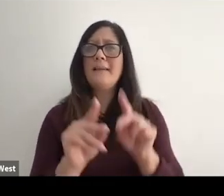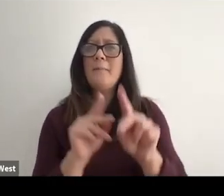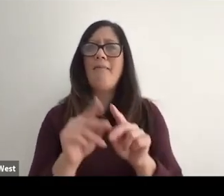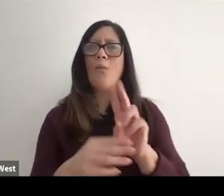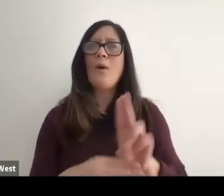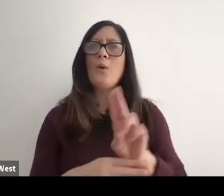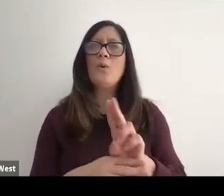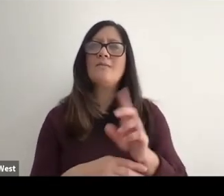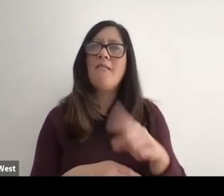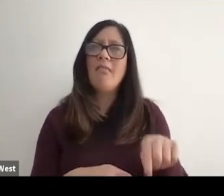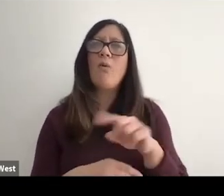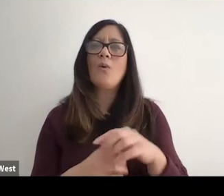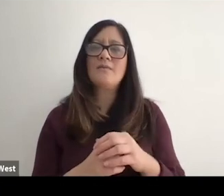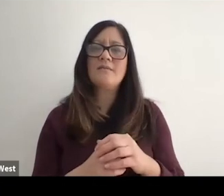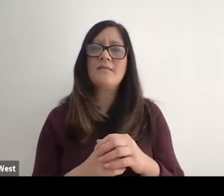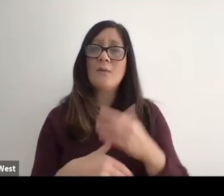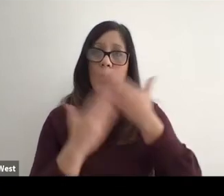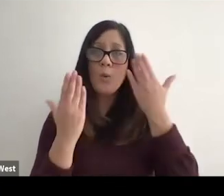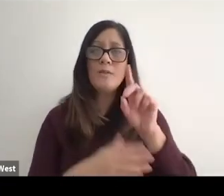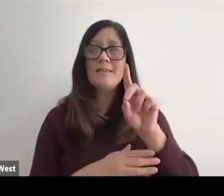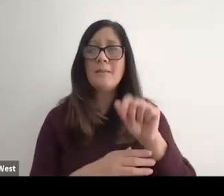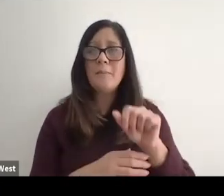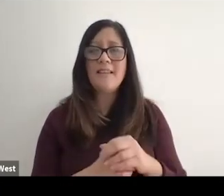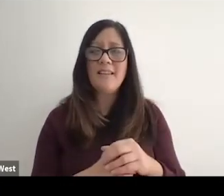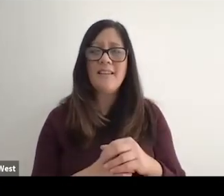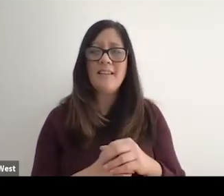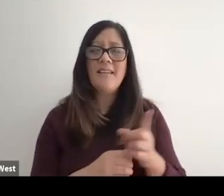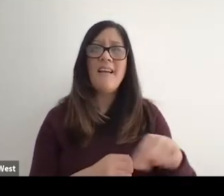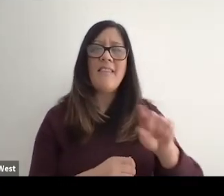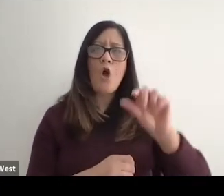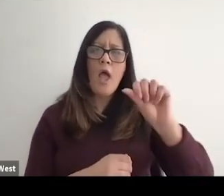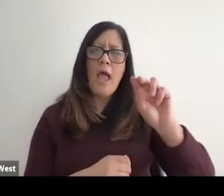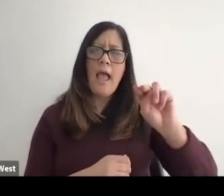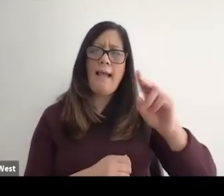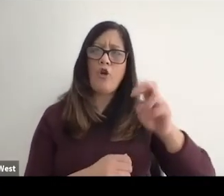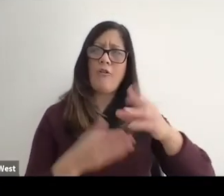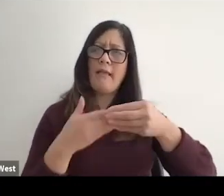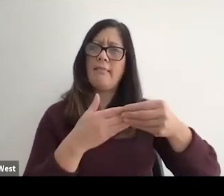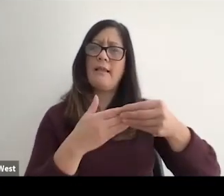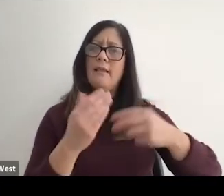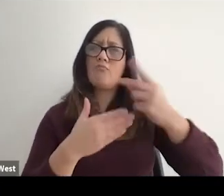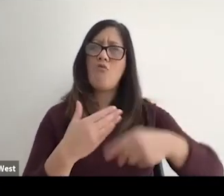use are those that don't have a disability. There are the anchors of the program.